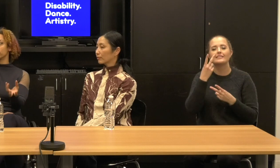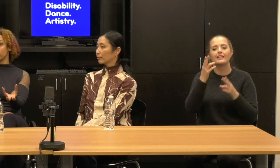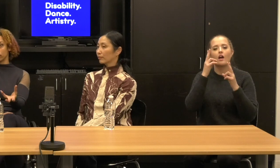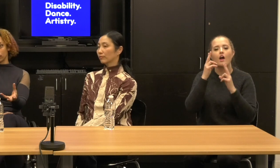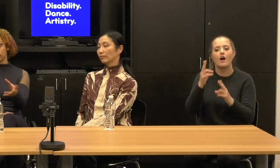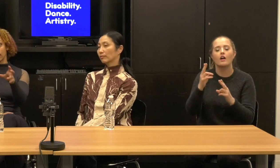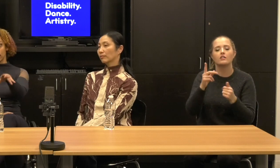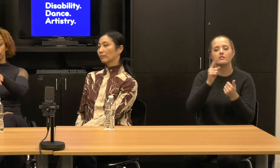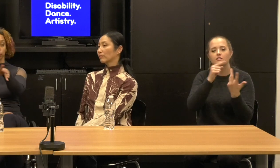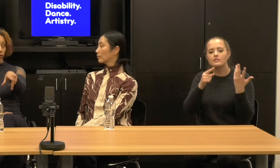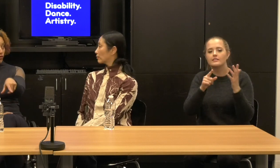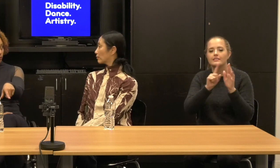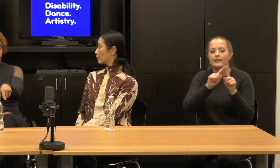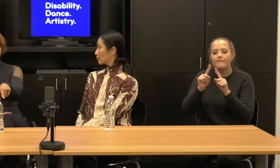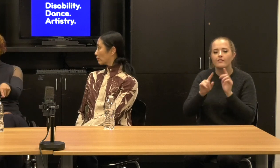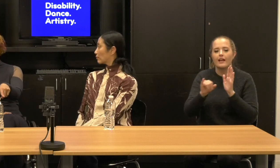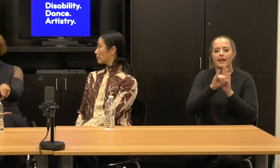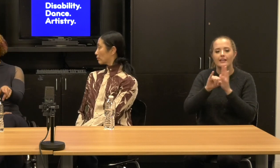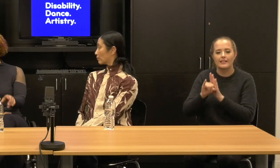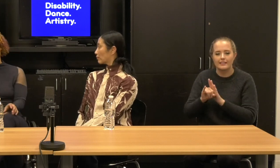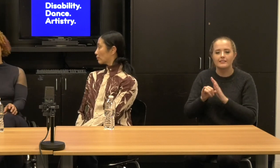of identities in the process of making the work.